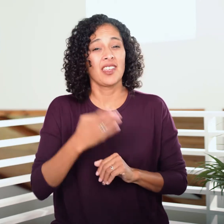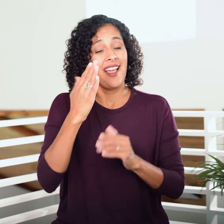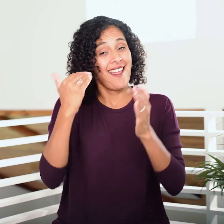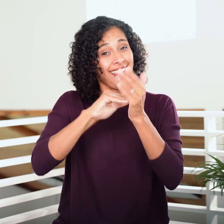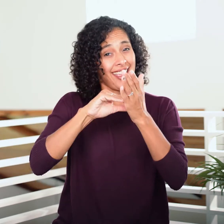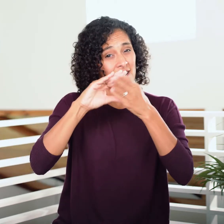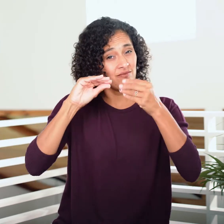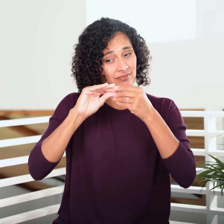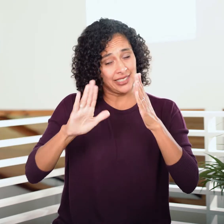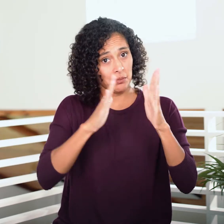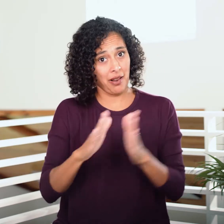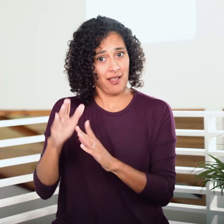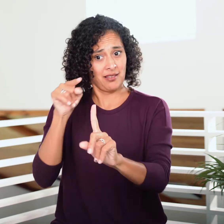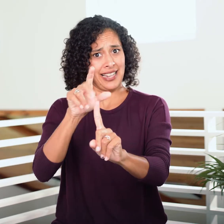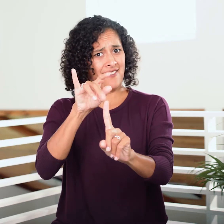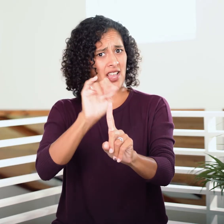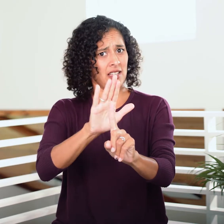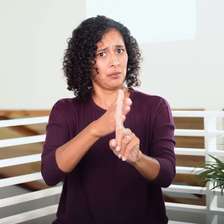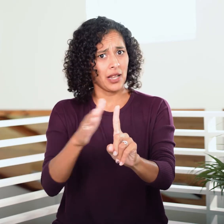God reiterates His plan for the Levites and